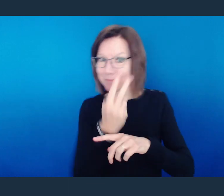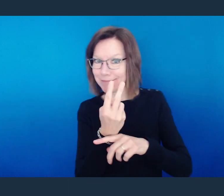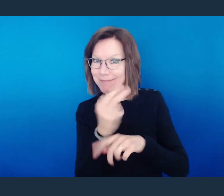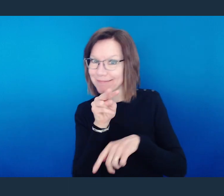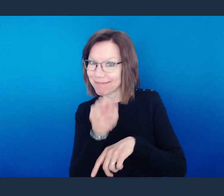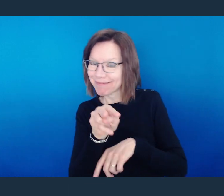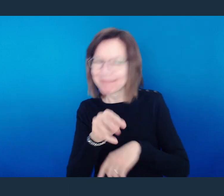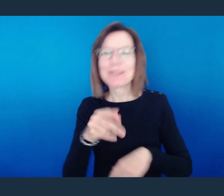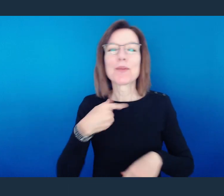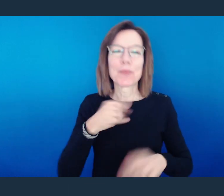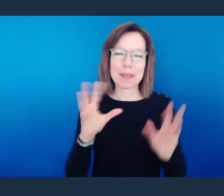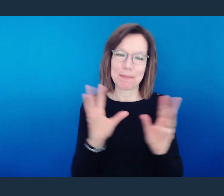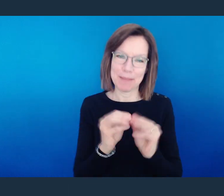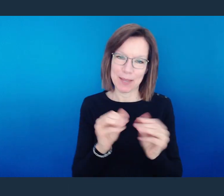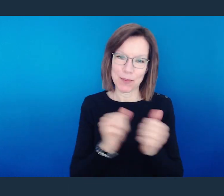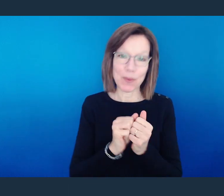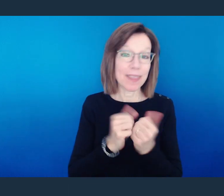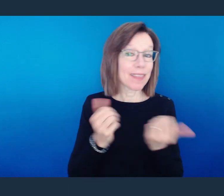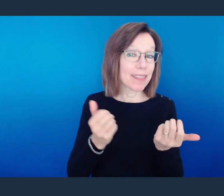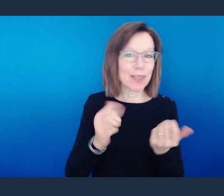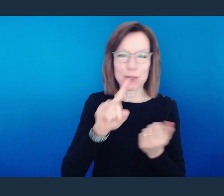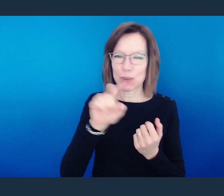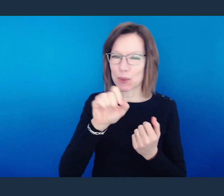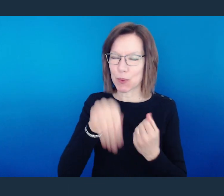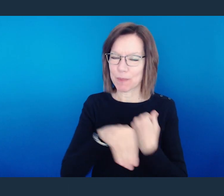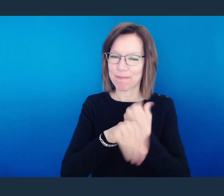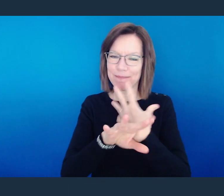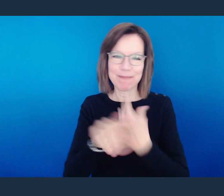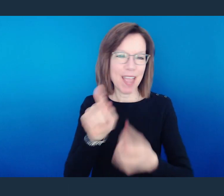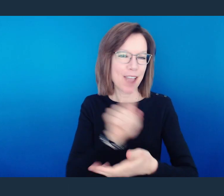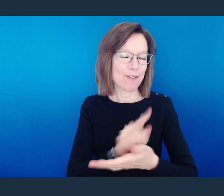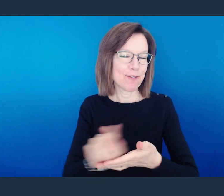We've been meeting via Zoom every single week.